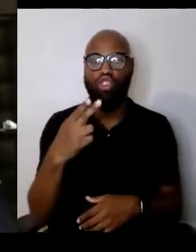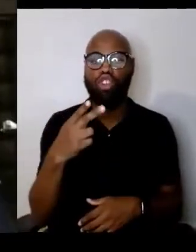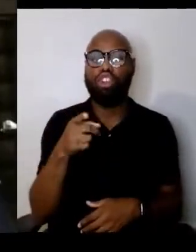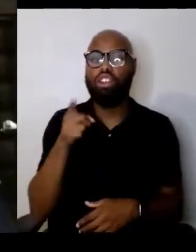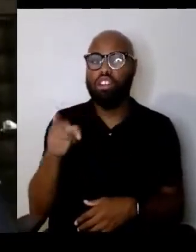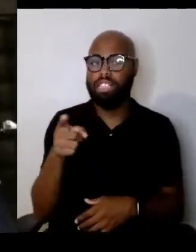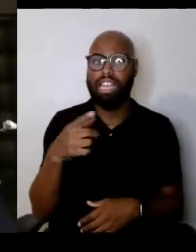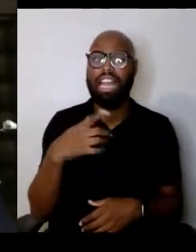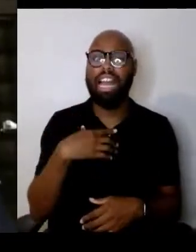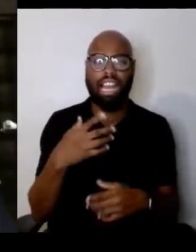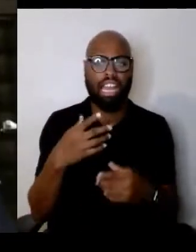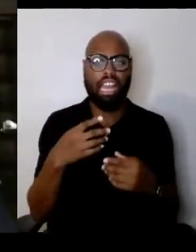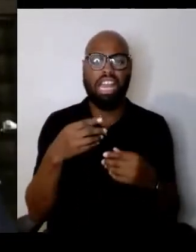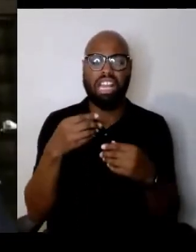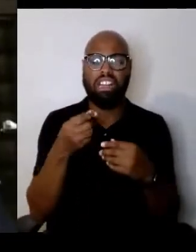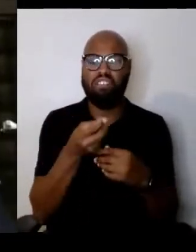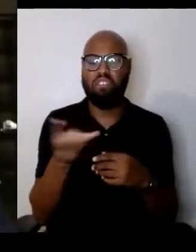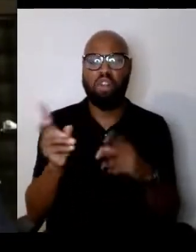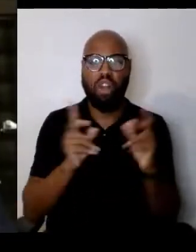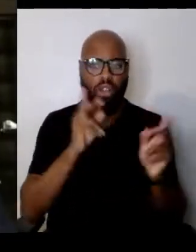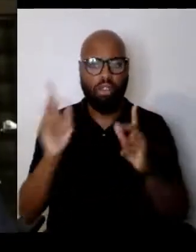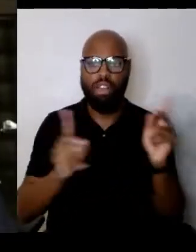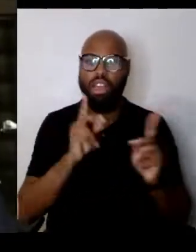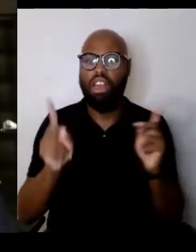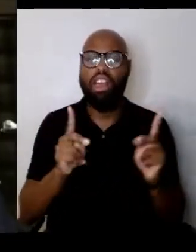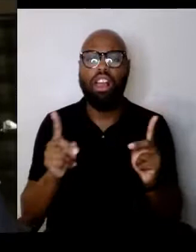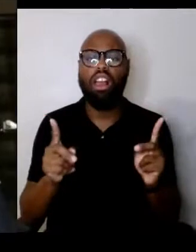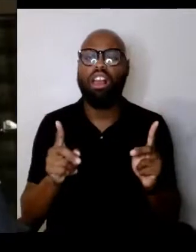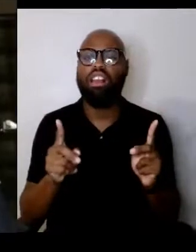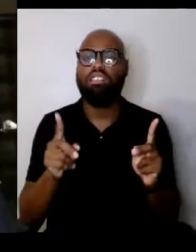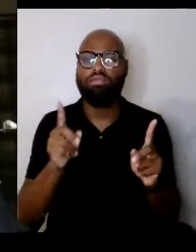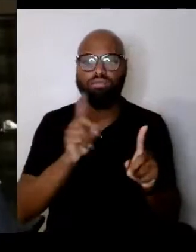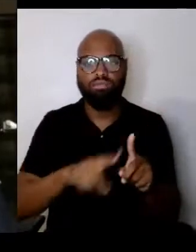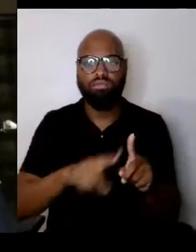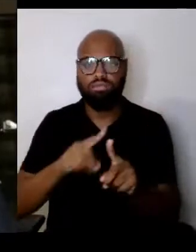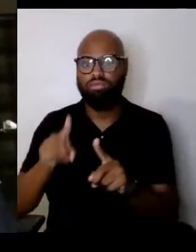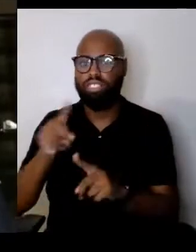including Zborowskis and her parents were in a bunker